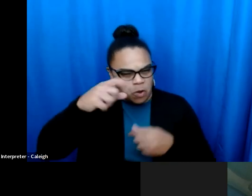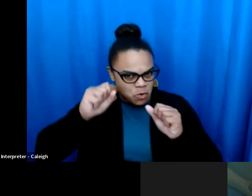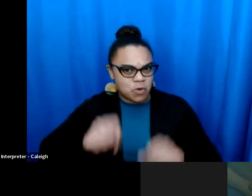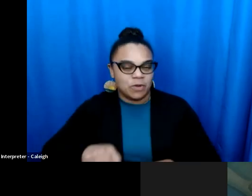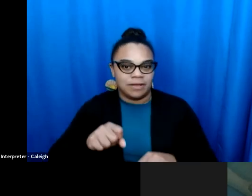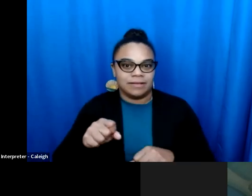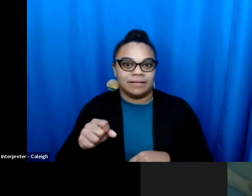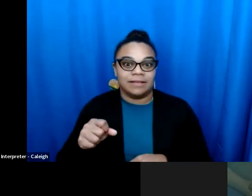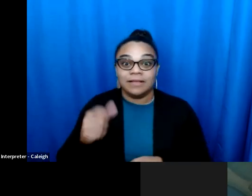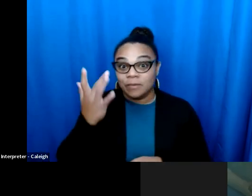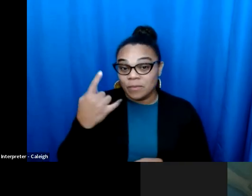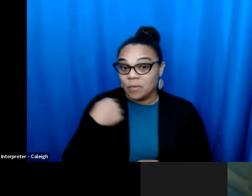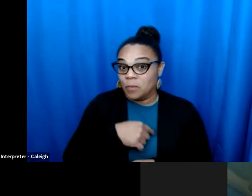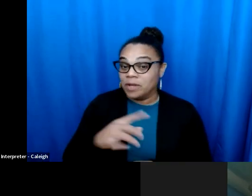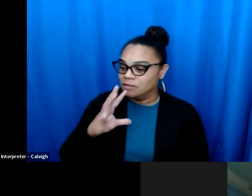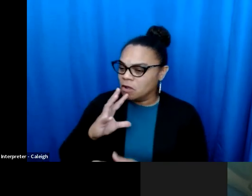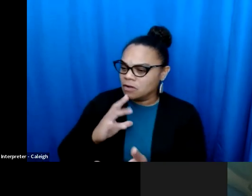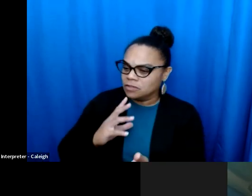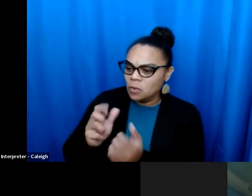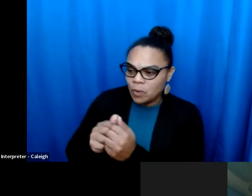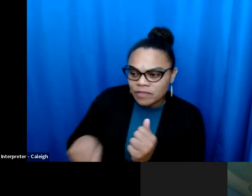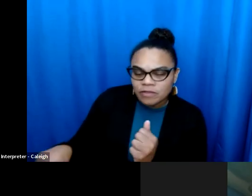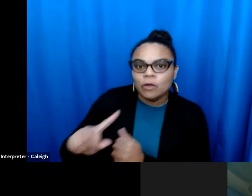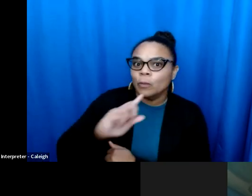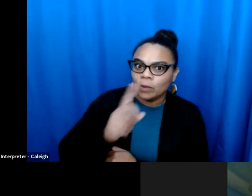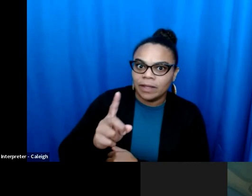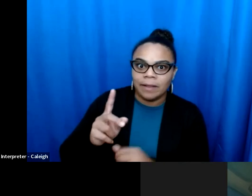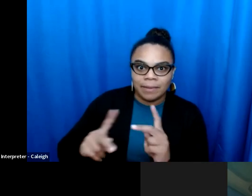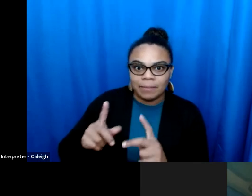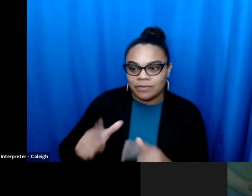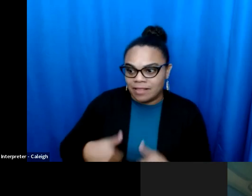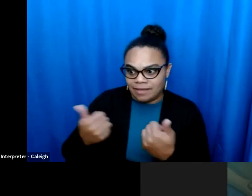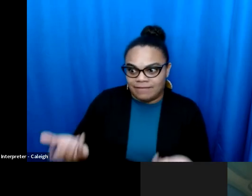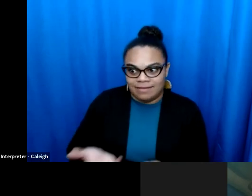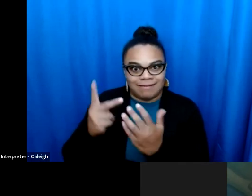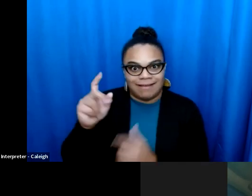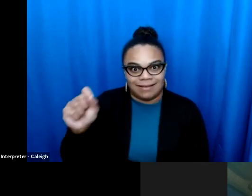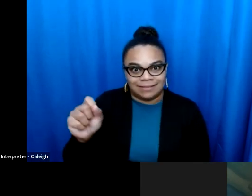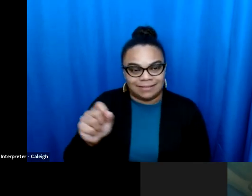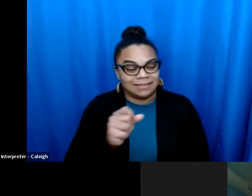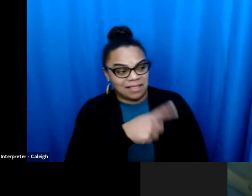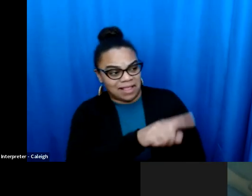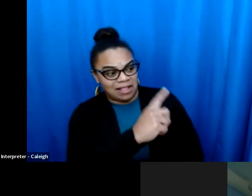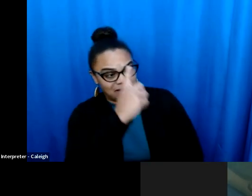partners of planned parenthood and women thought it was. And that's because we talked to real Kansans and we knew that